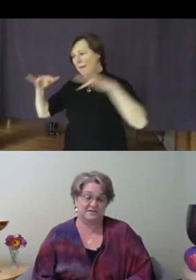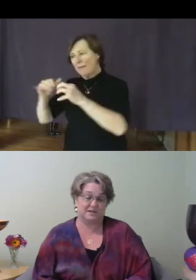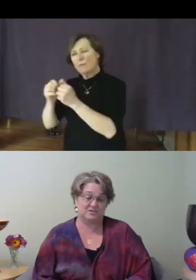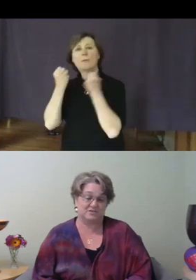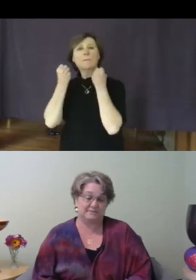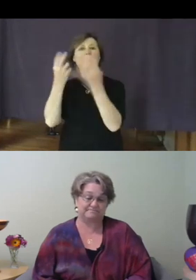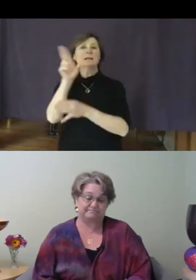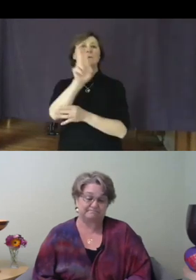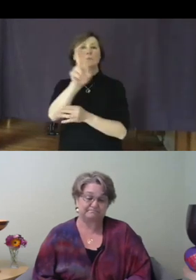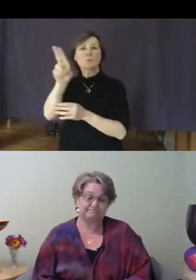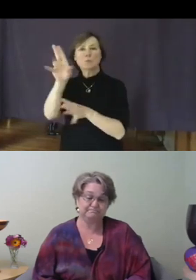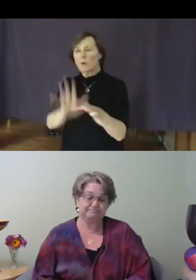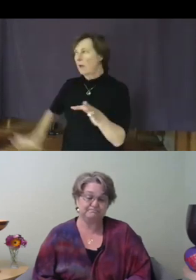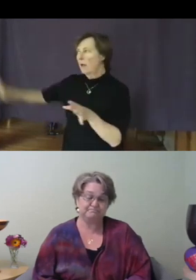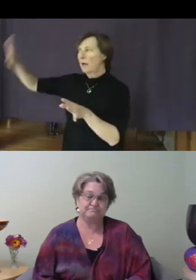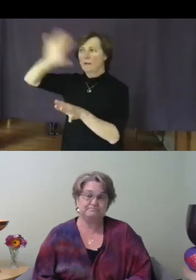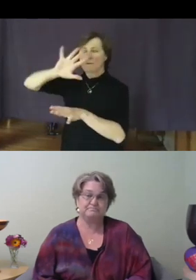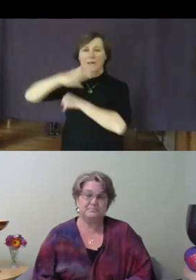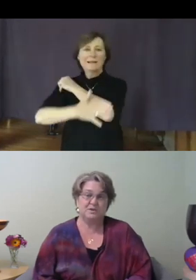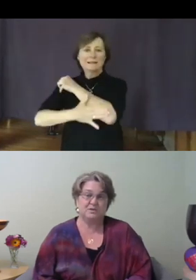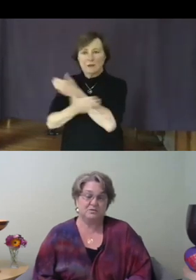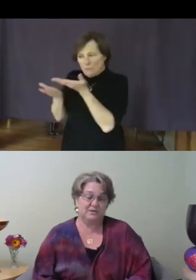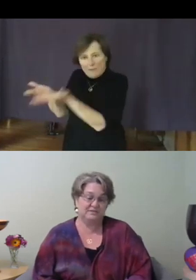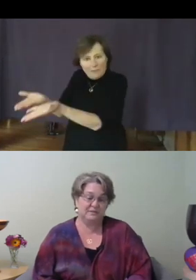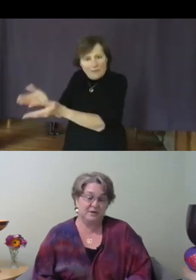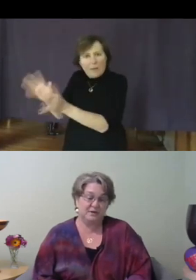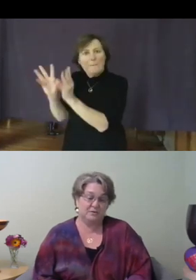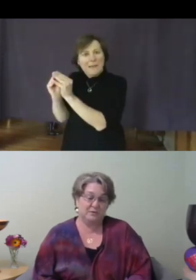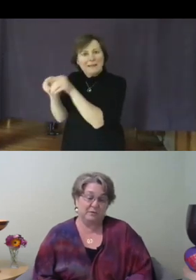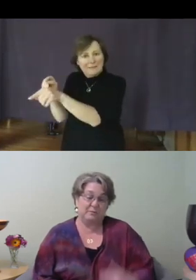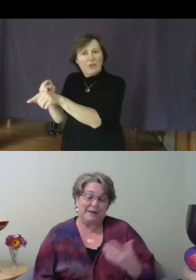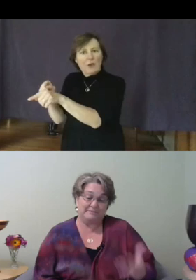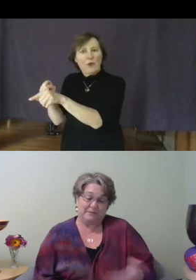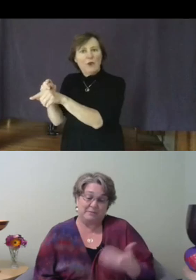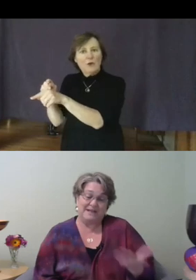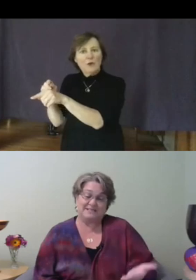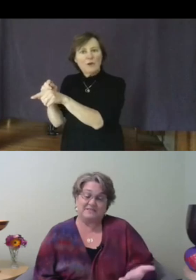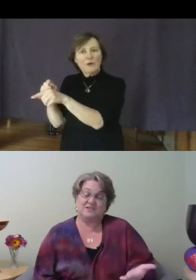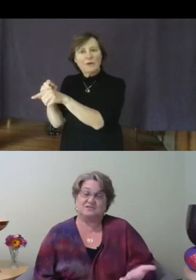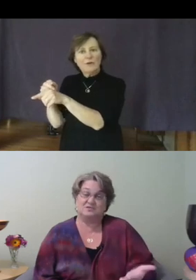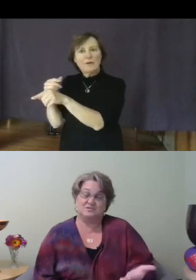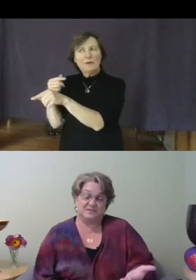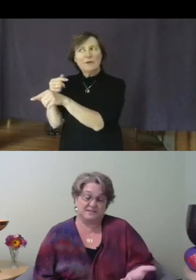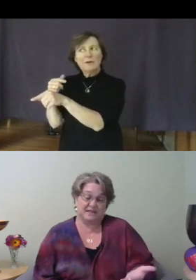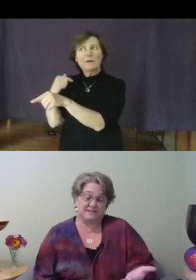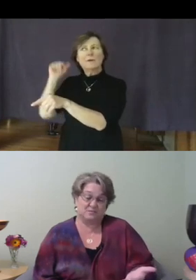country. We've, we have been reminded, in the news this last week